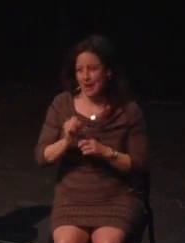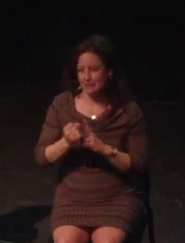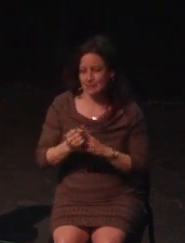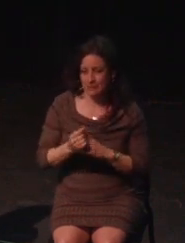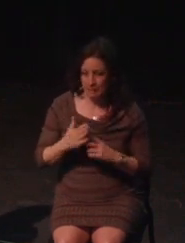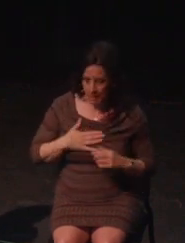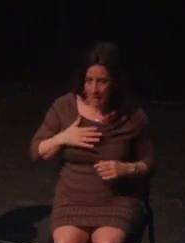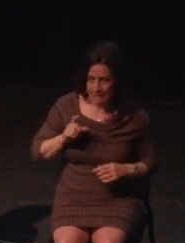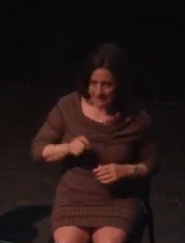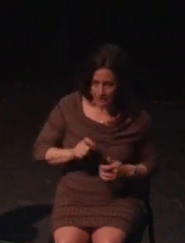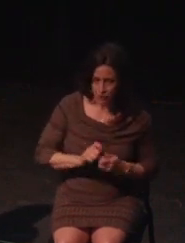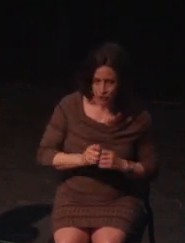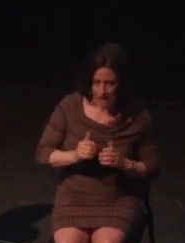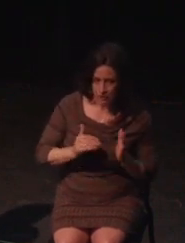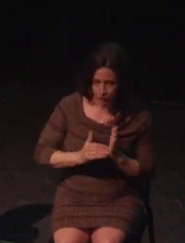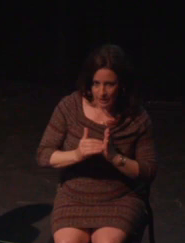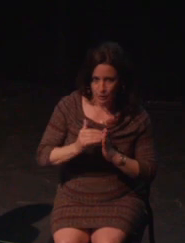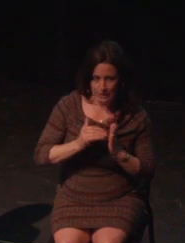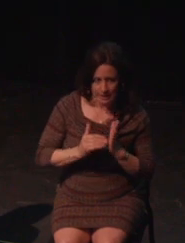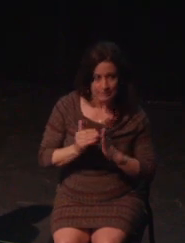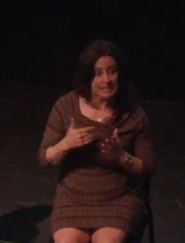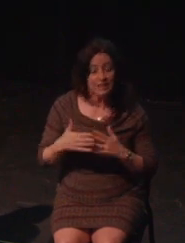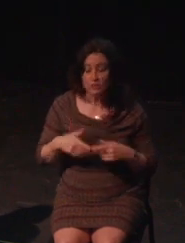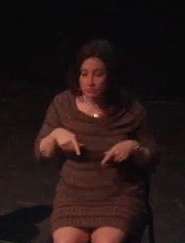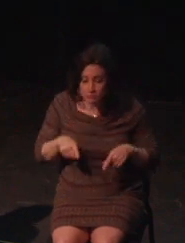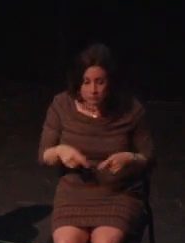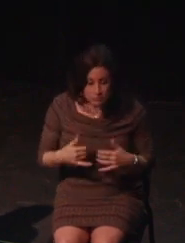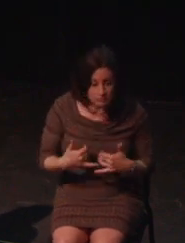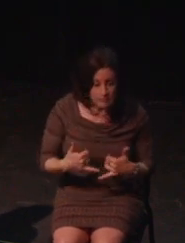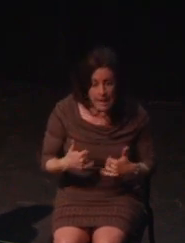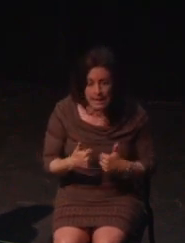now I'm not here to focus on the games I can't play,